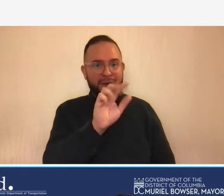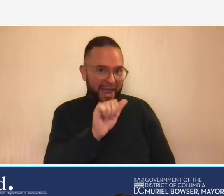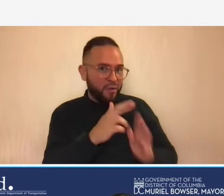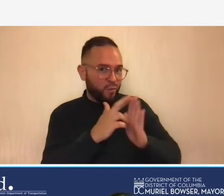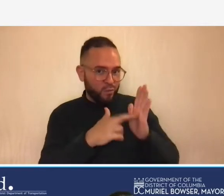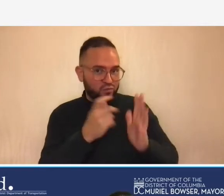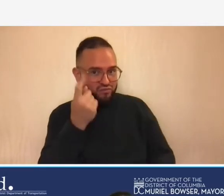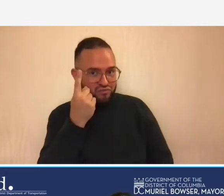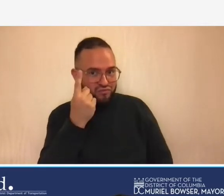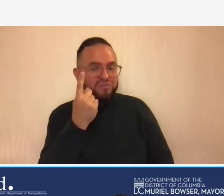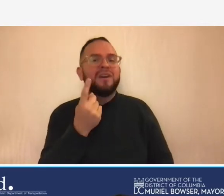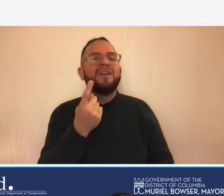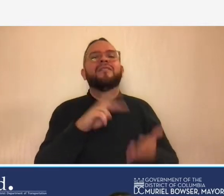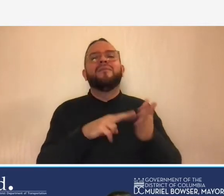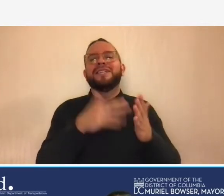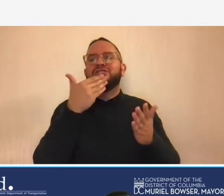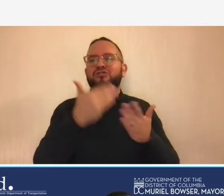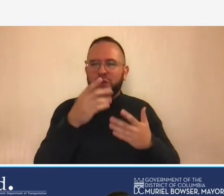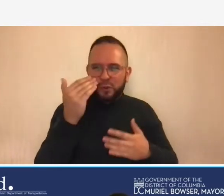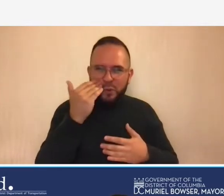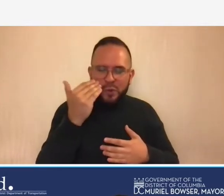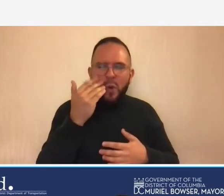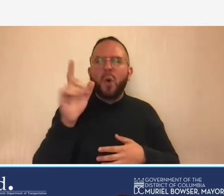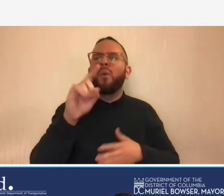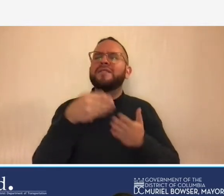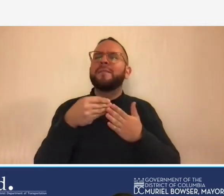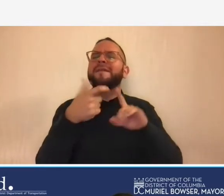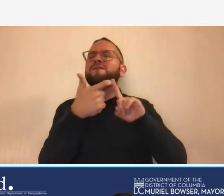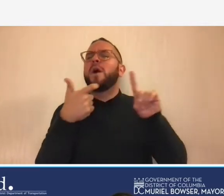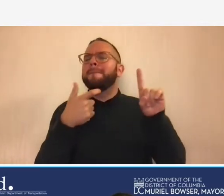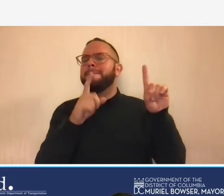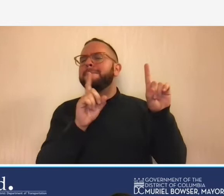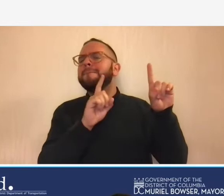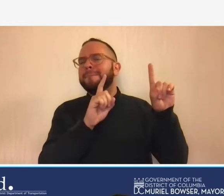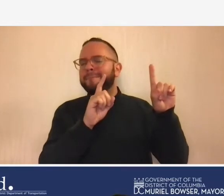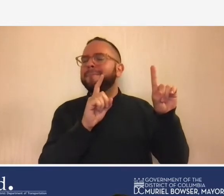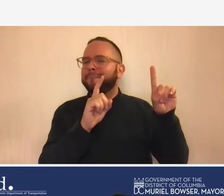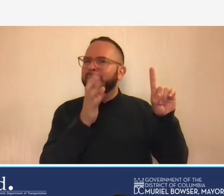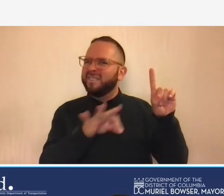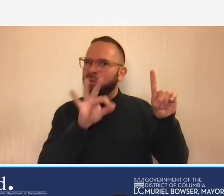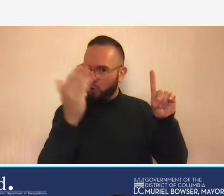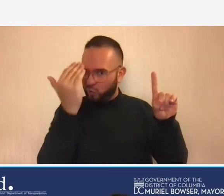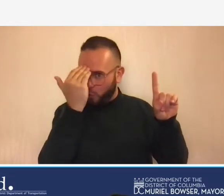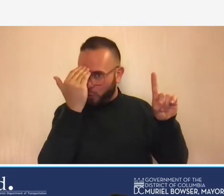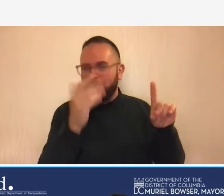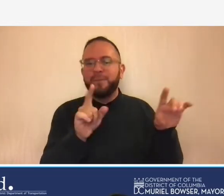good to know the origin of the money and it's also good to know that the person or the entity that is